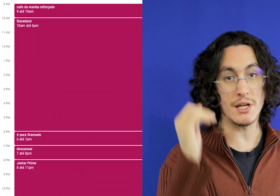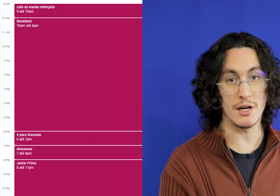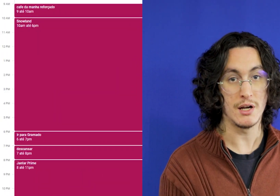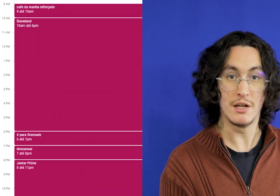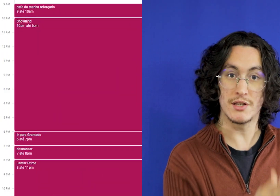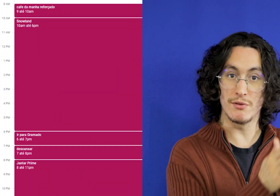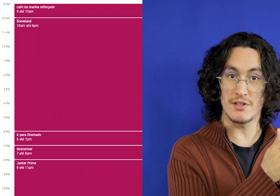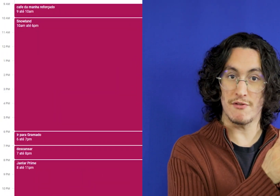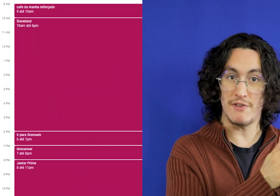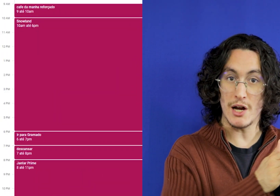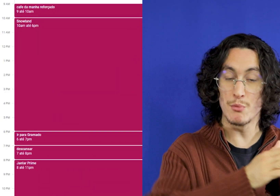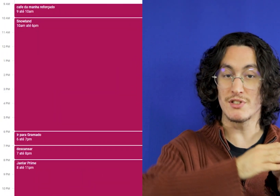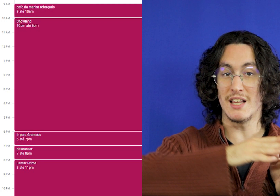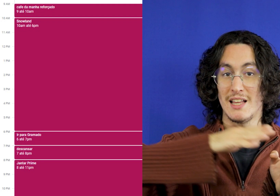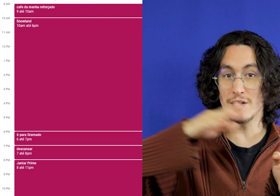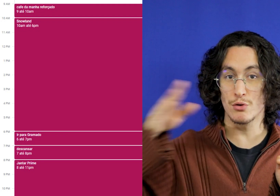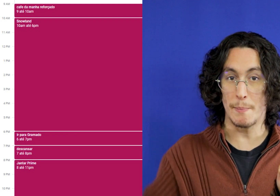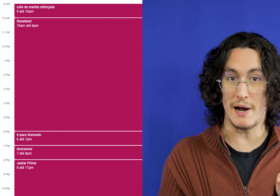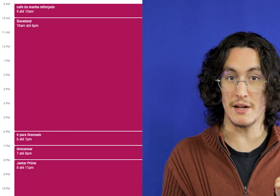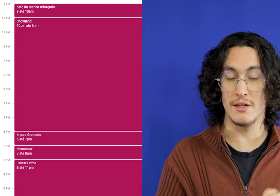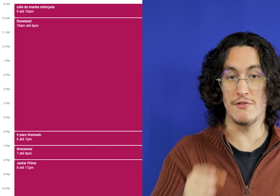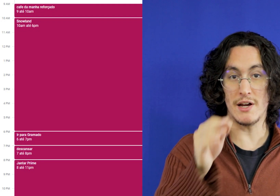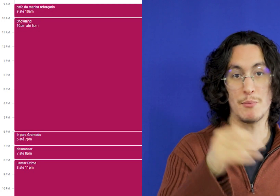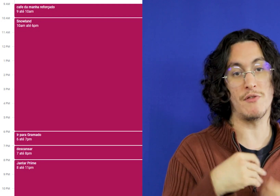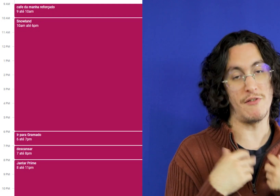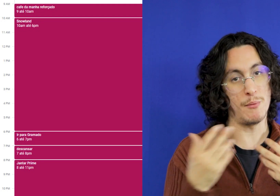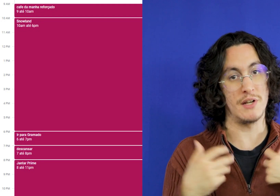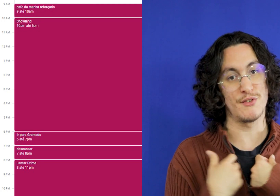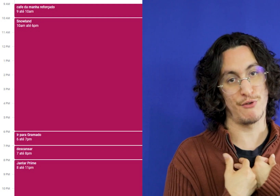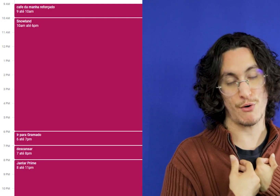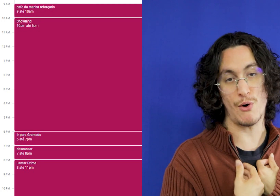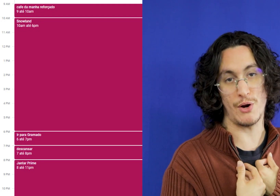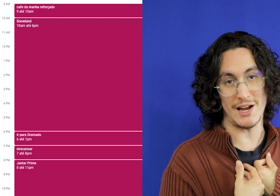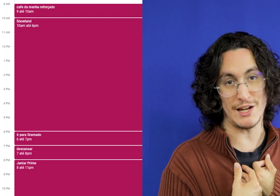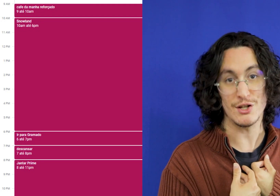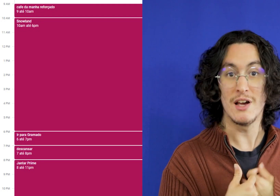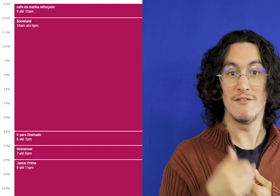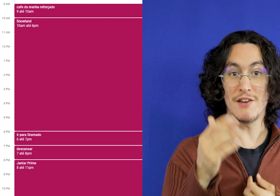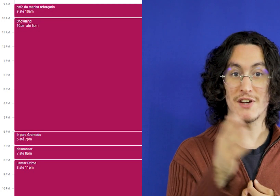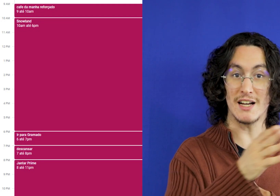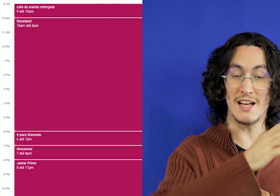o'clock in the morning so you will have lunch there in the park and it will probably be the same and we will